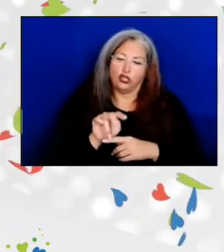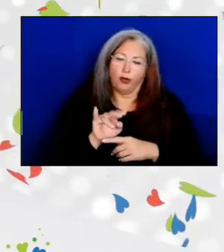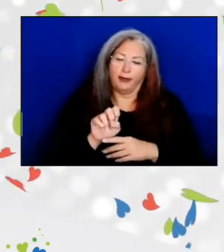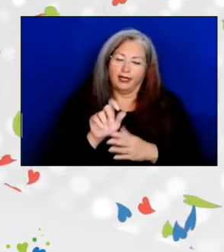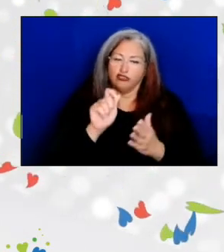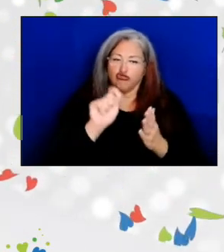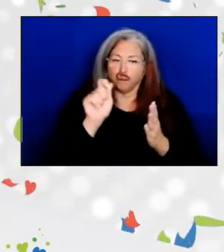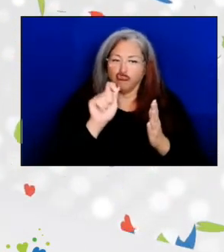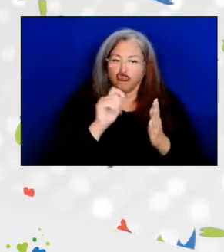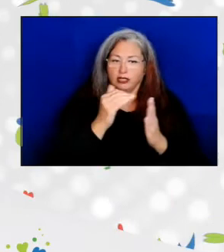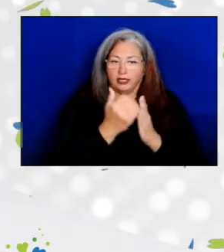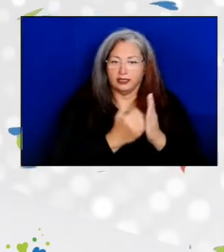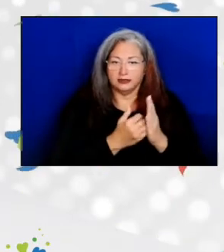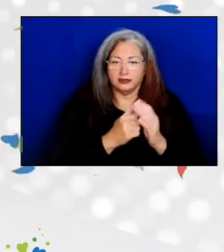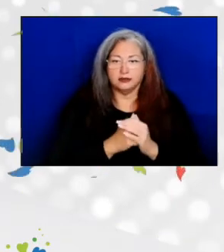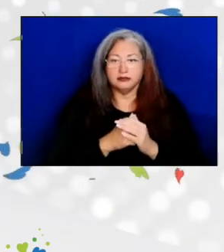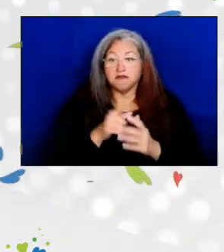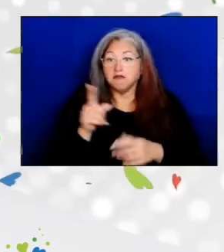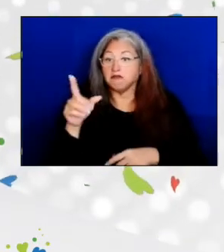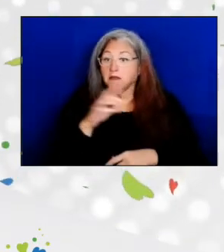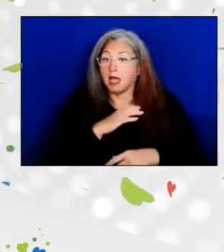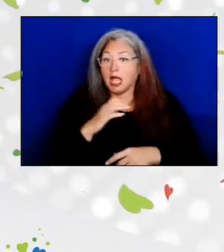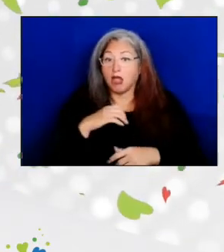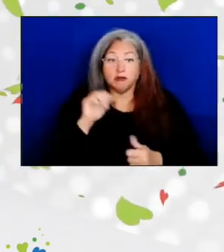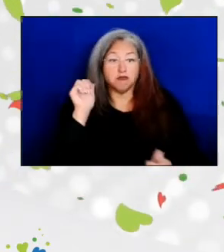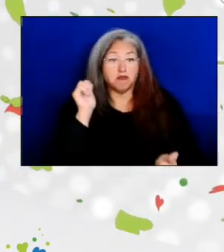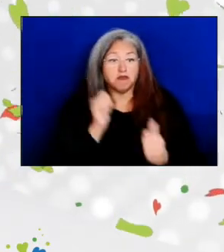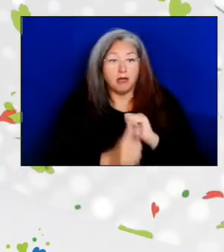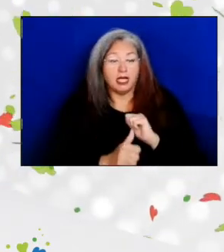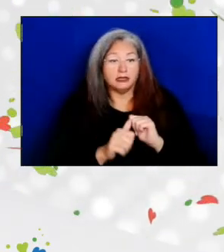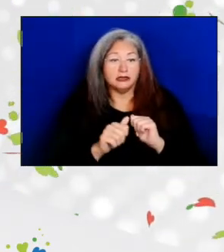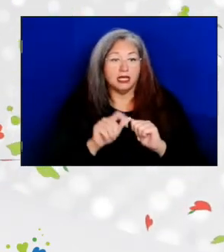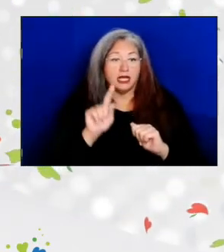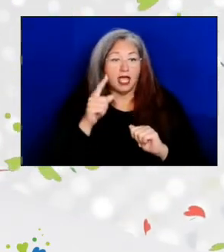And Congress passed the Government Performance and Results Act,